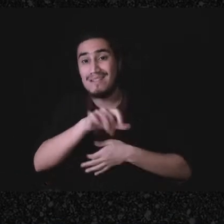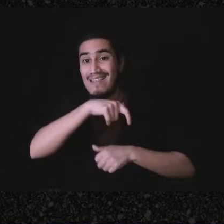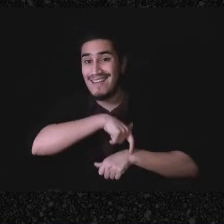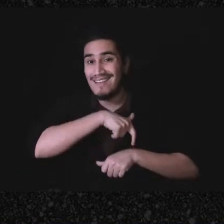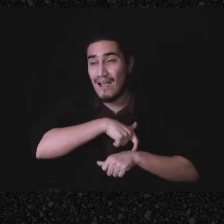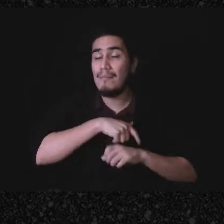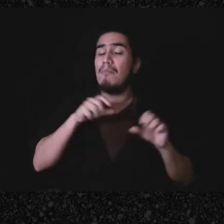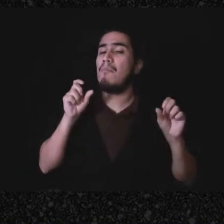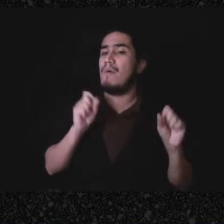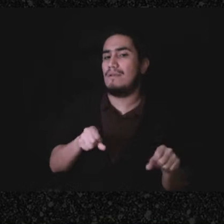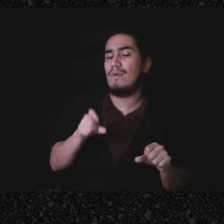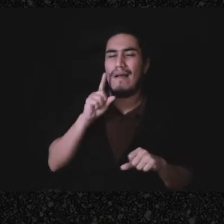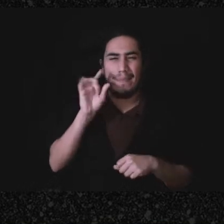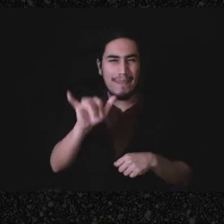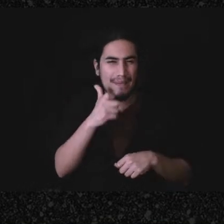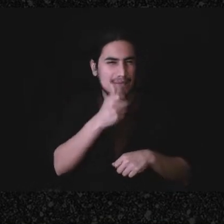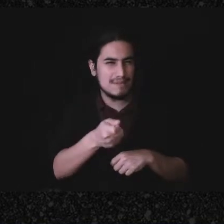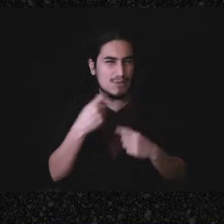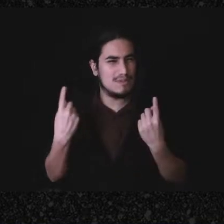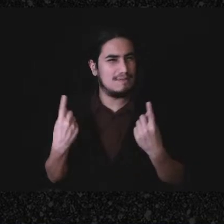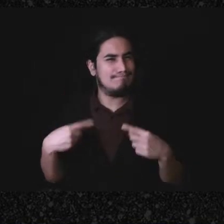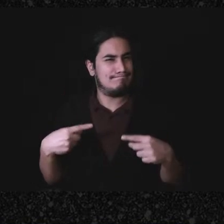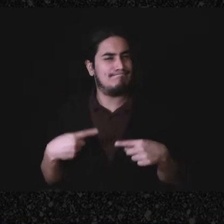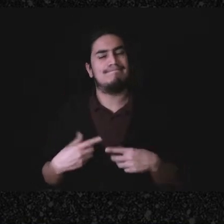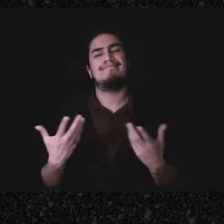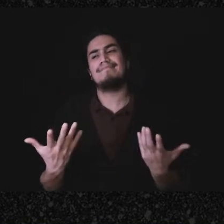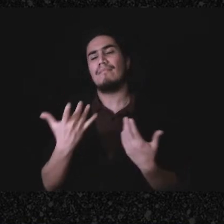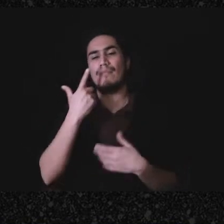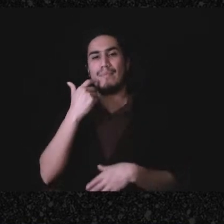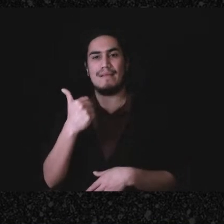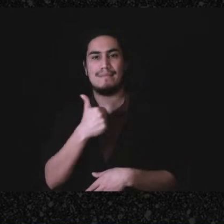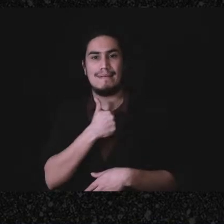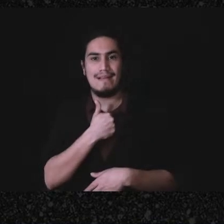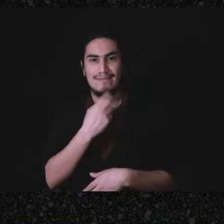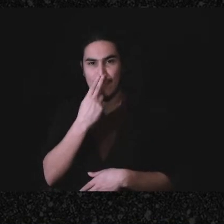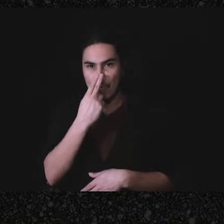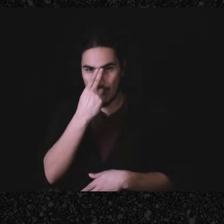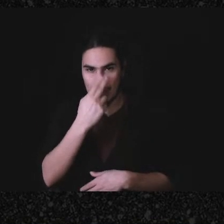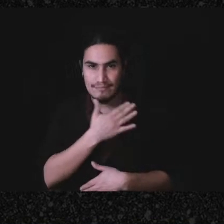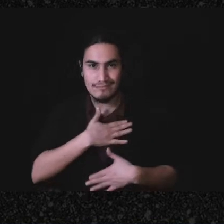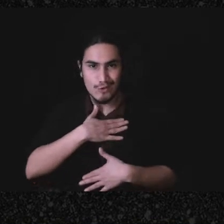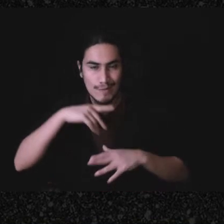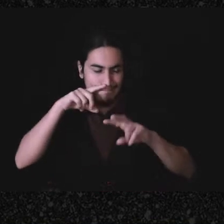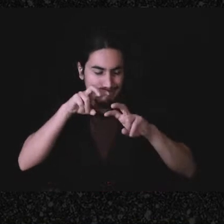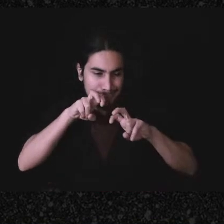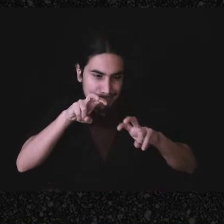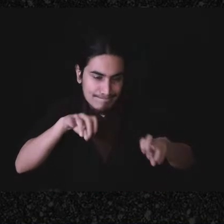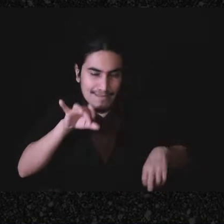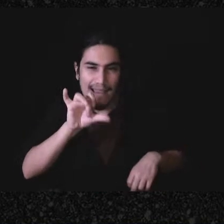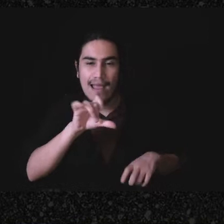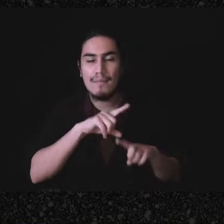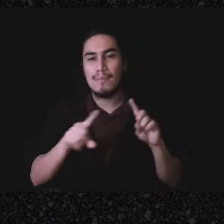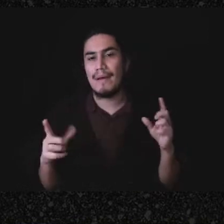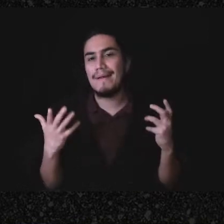that that's an interesting argument to try to make because I'm a nerd, but-but it's not, it's not